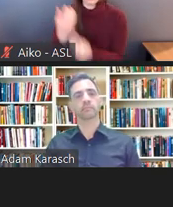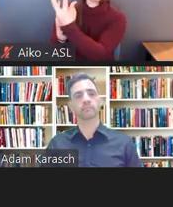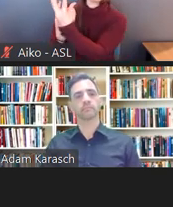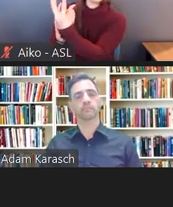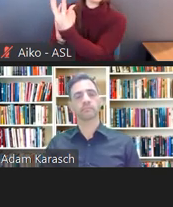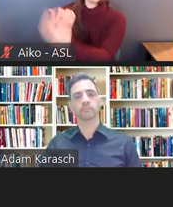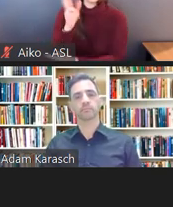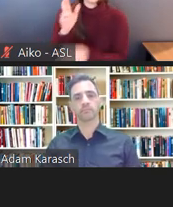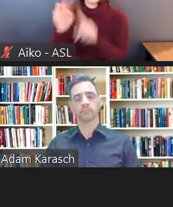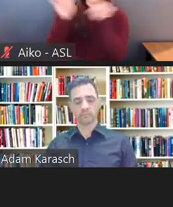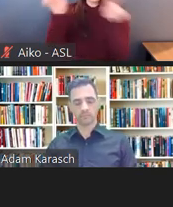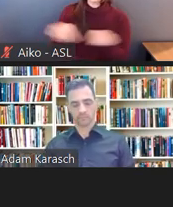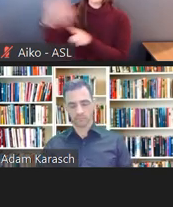It could be modifying space.